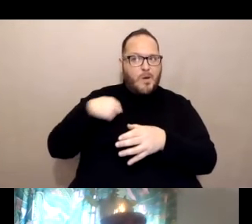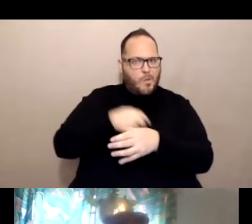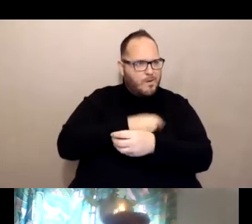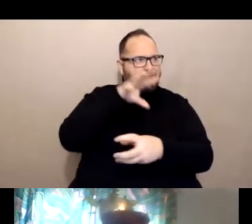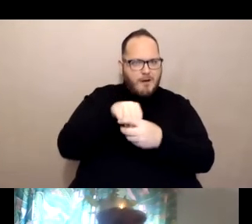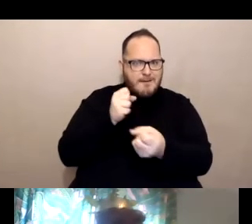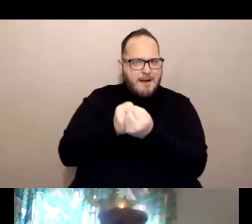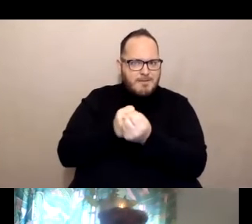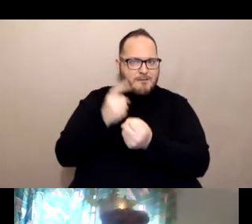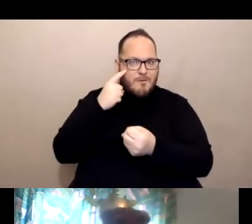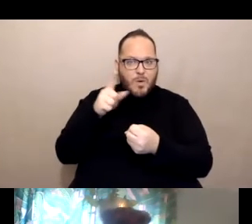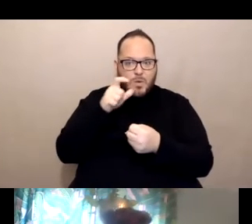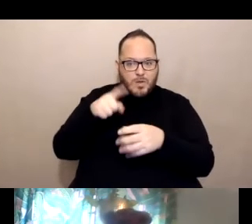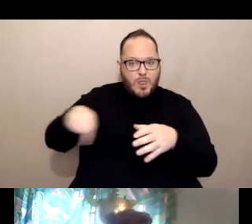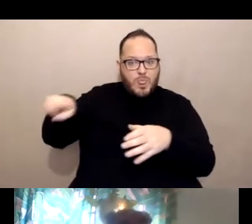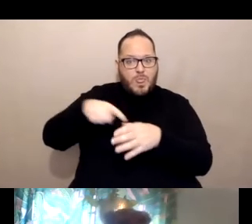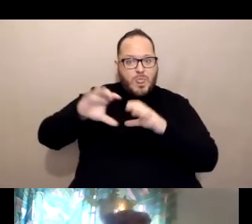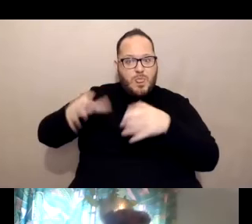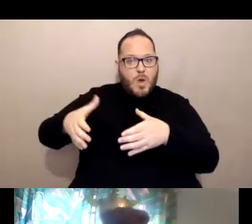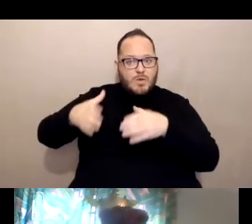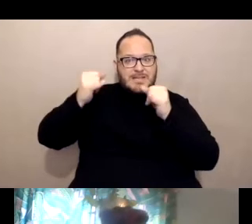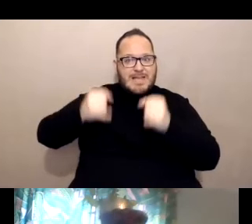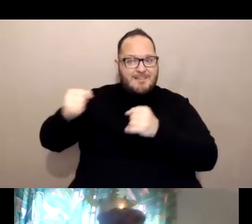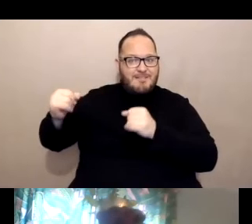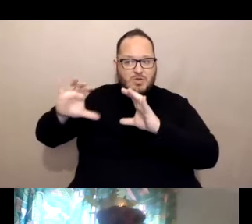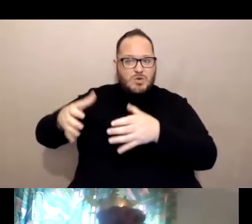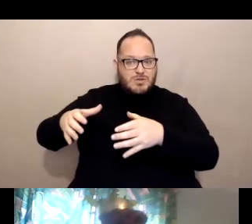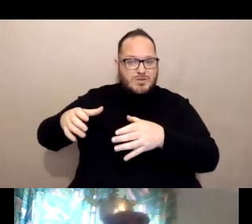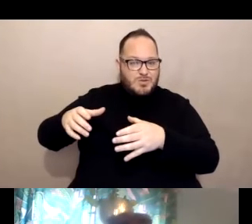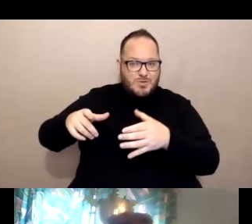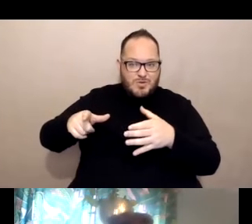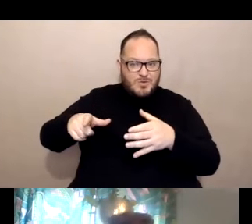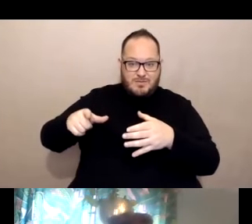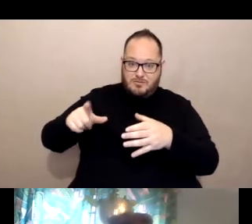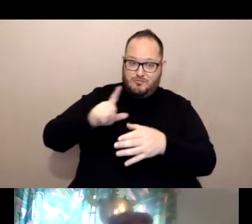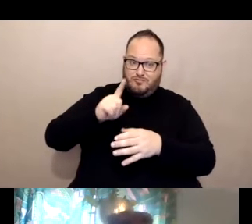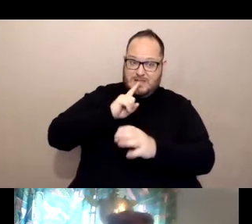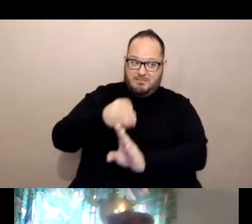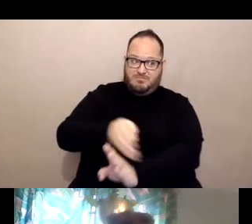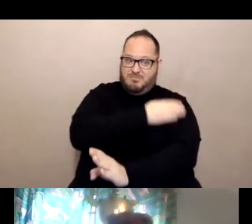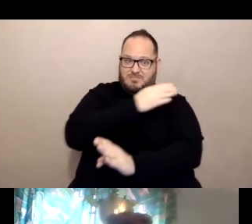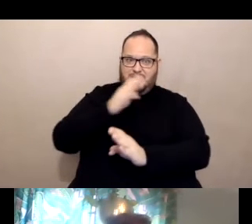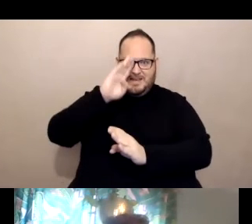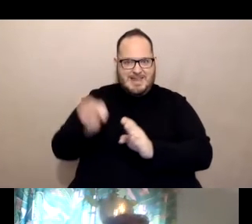who just as of March 15th, were barely given priority of approval for vaccination